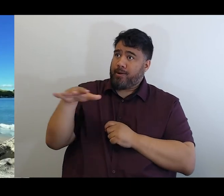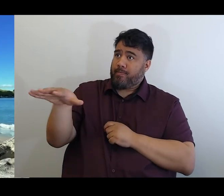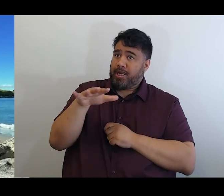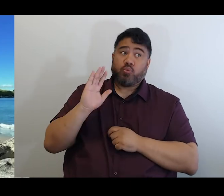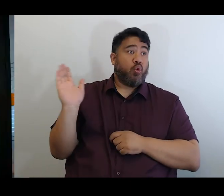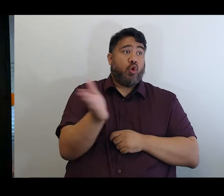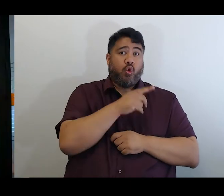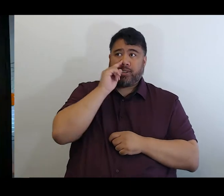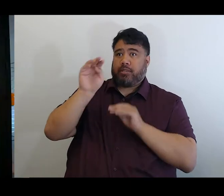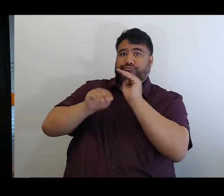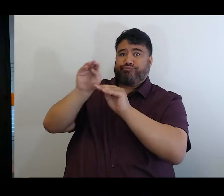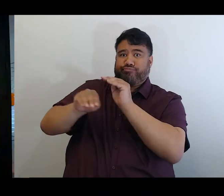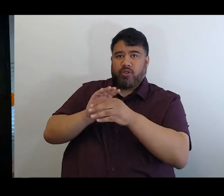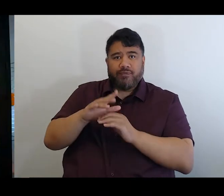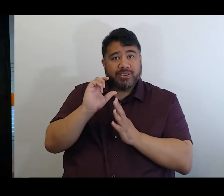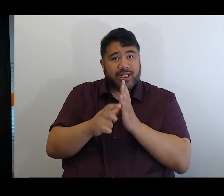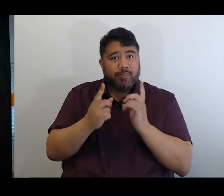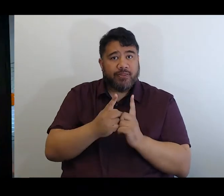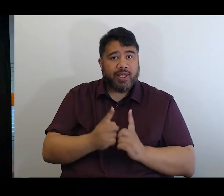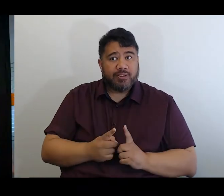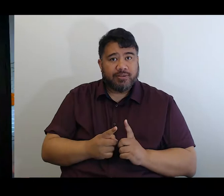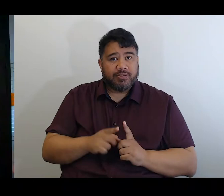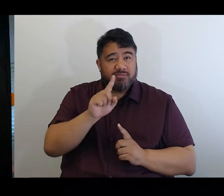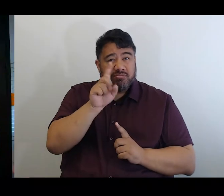Kia ora Grant thank you for that question.